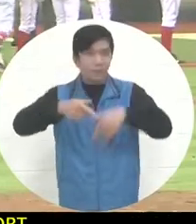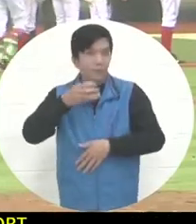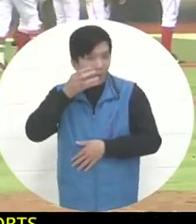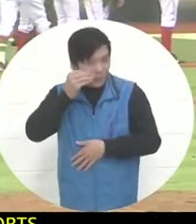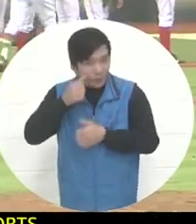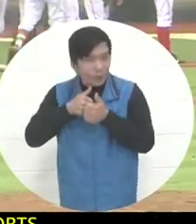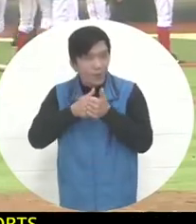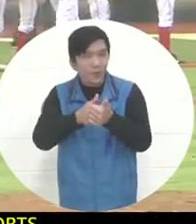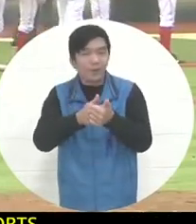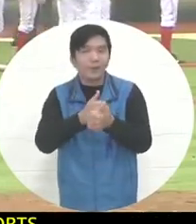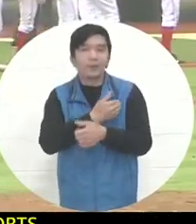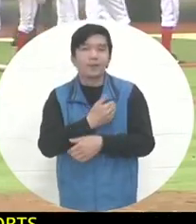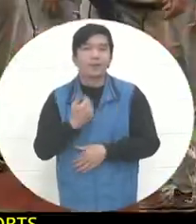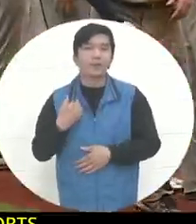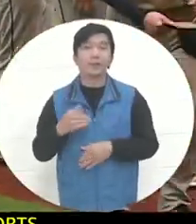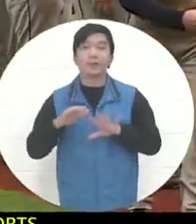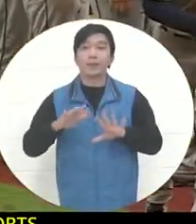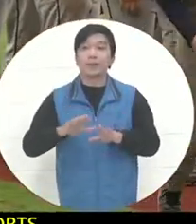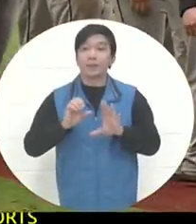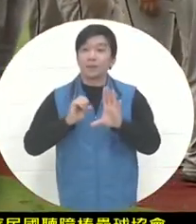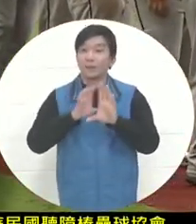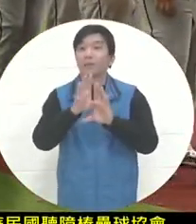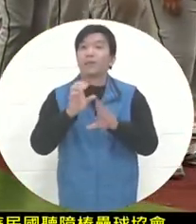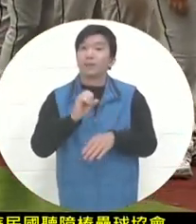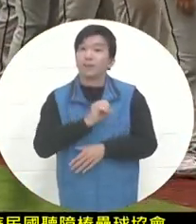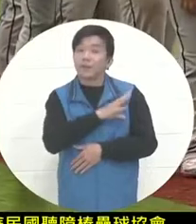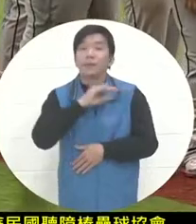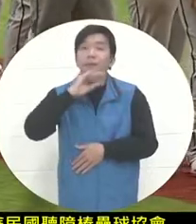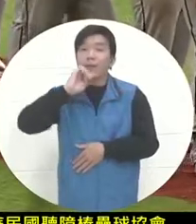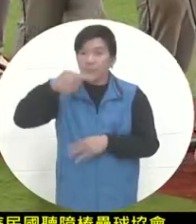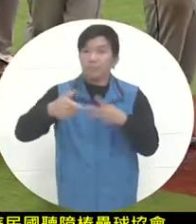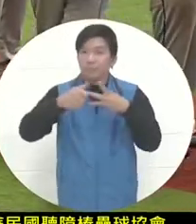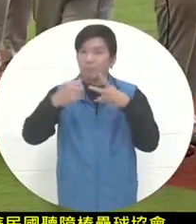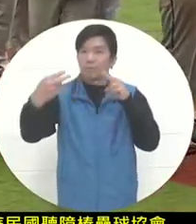The broadcast of this game comes to an end here. We will see you in the next game. Bye